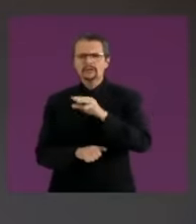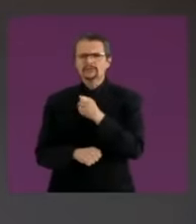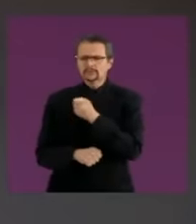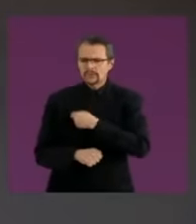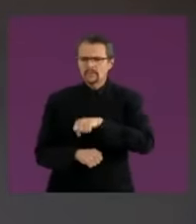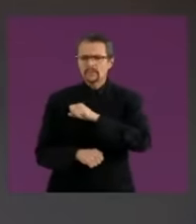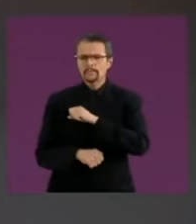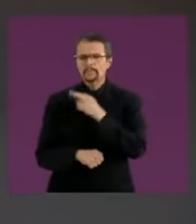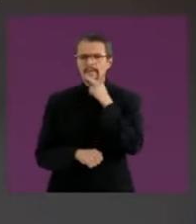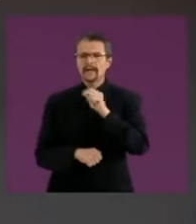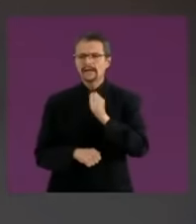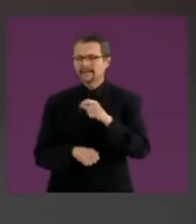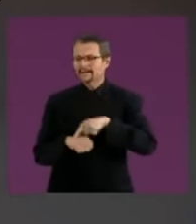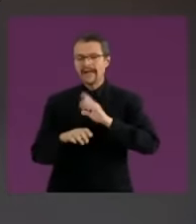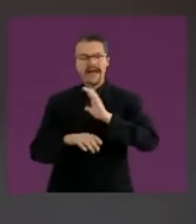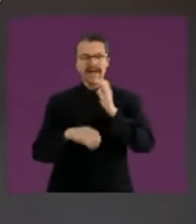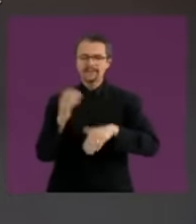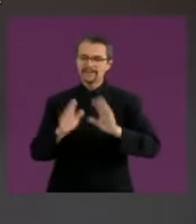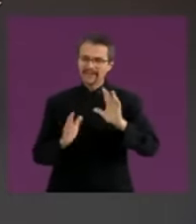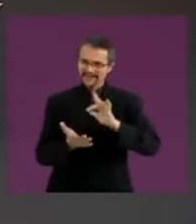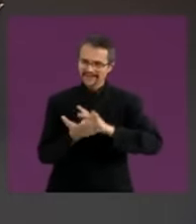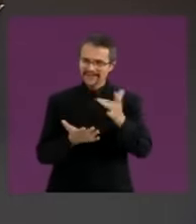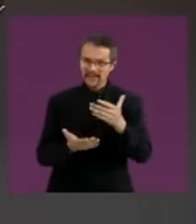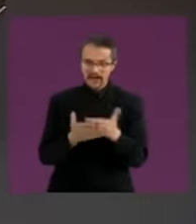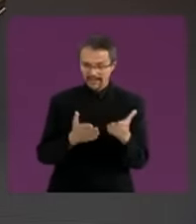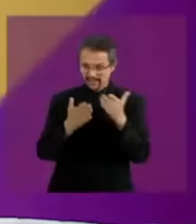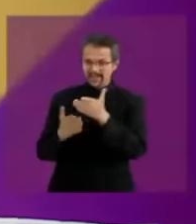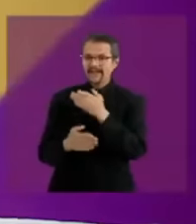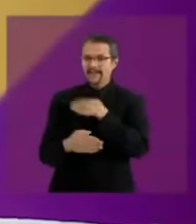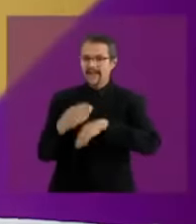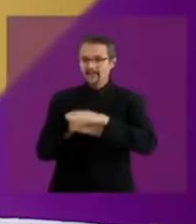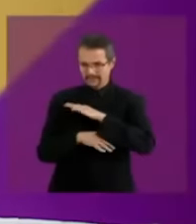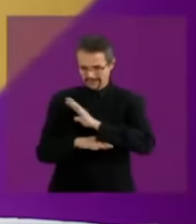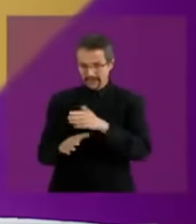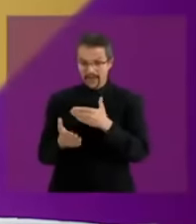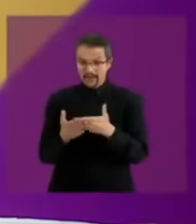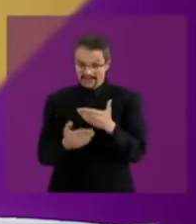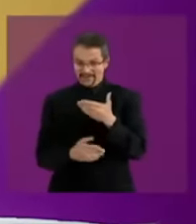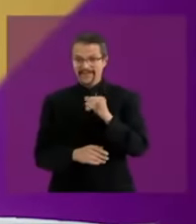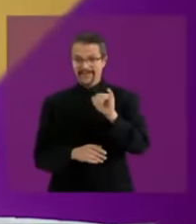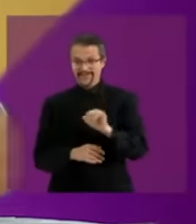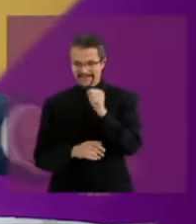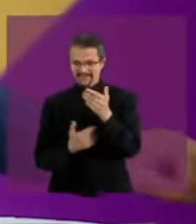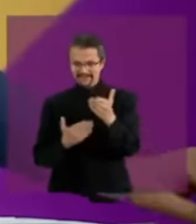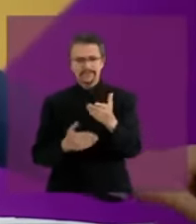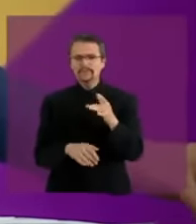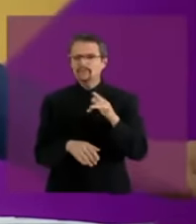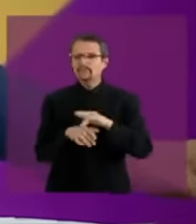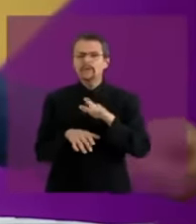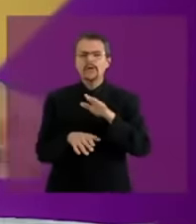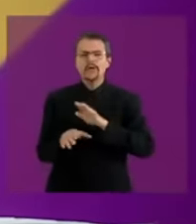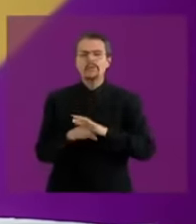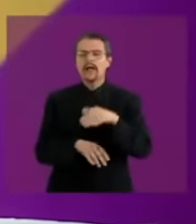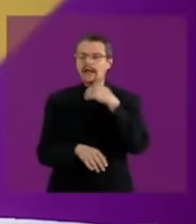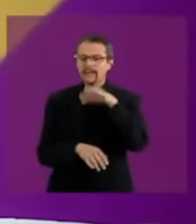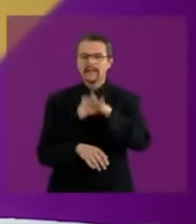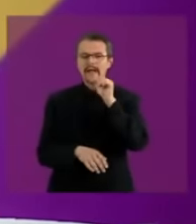. Claudia chos by discarding candidate it's up to B questions eh that the